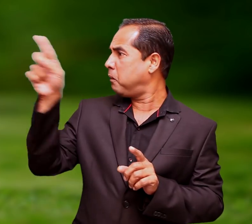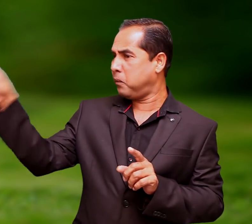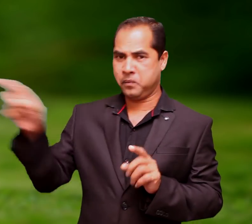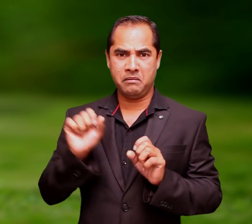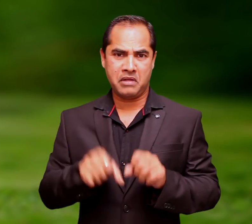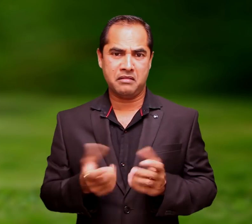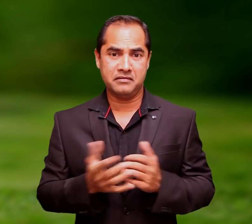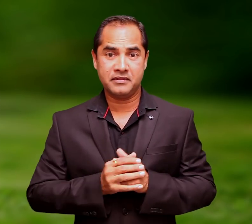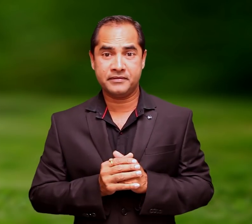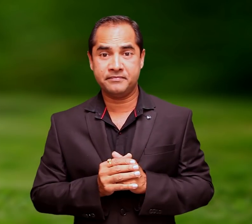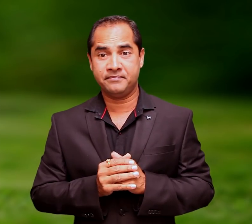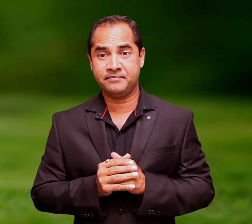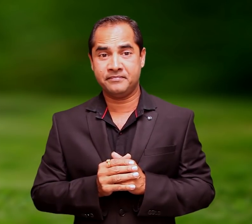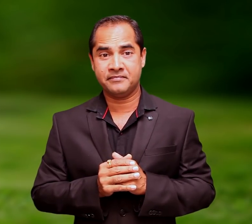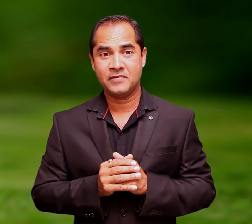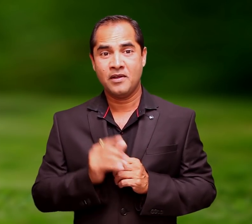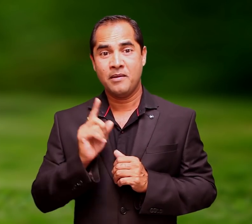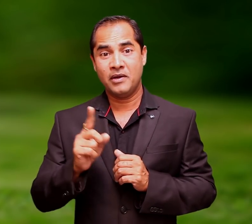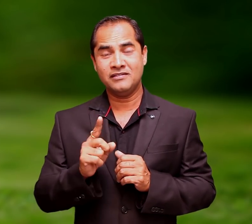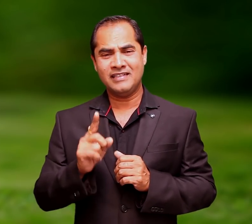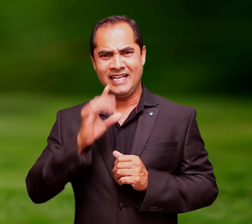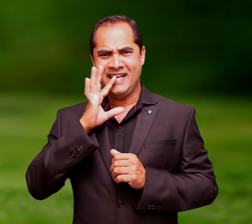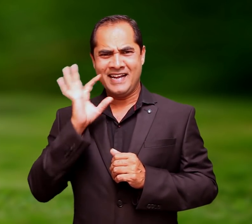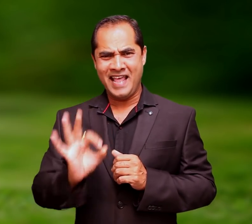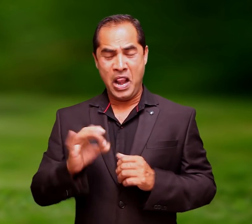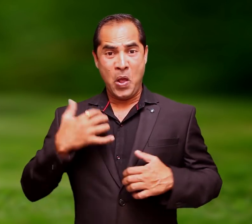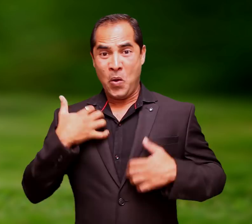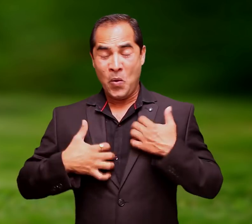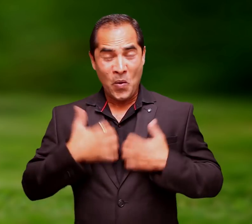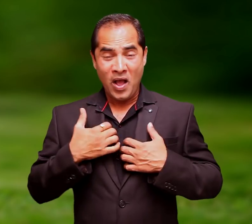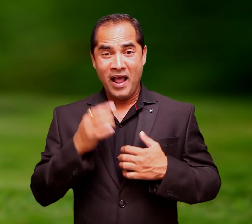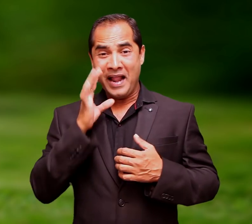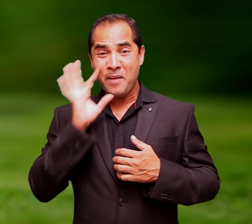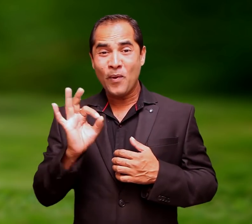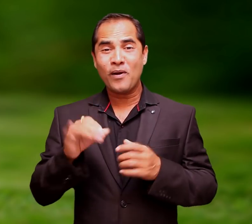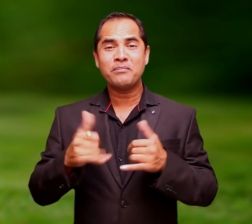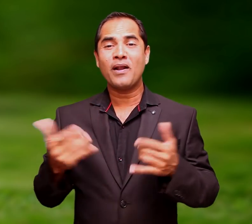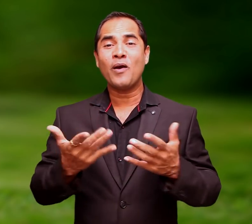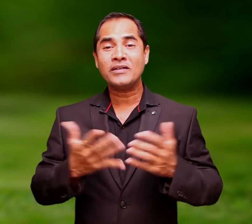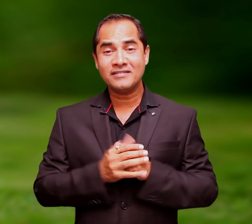surprising height in distance. But the real play of an otter is when he lies on